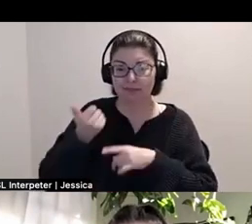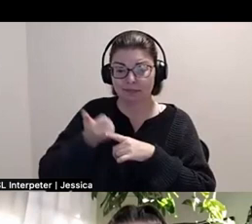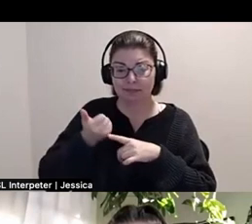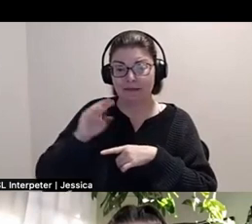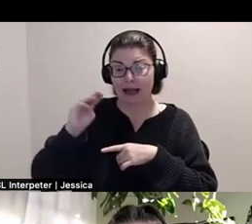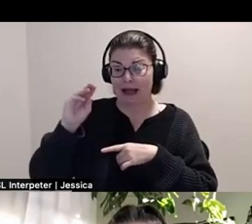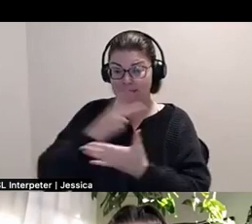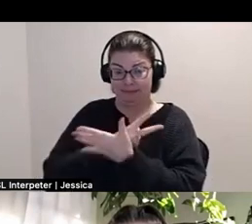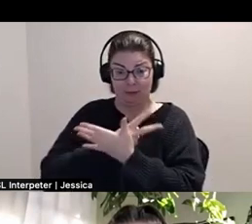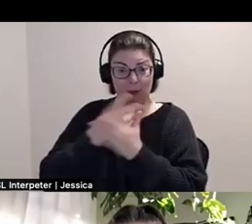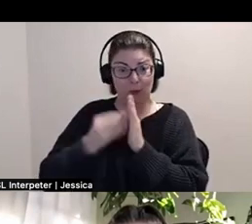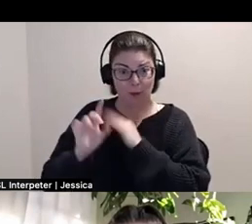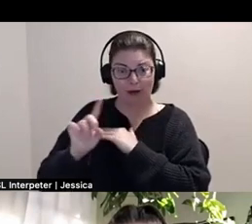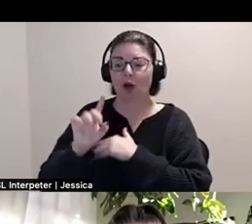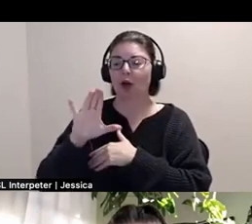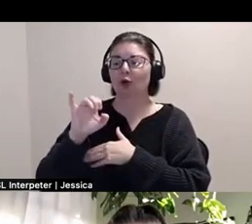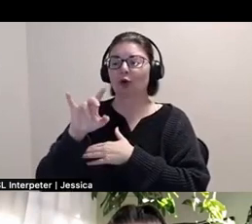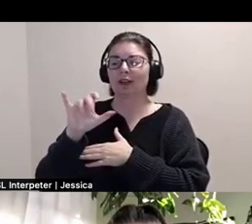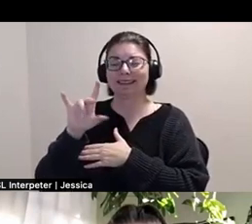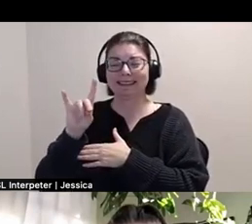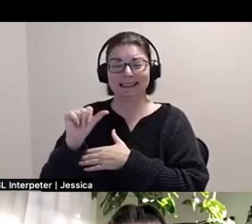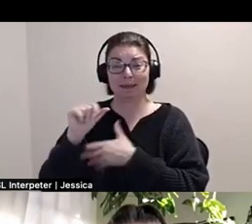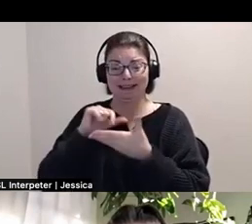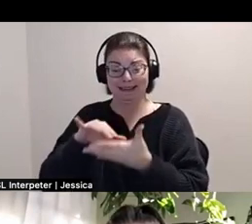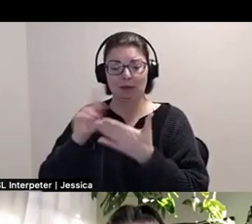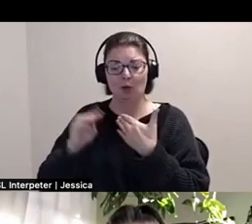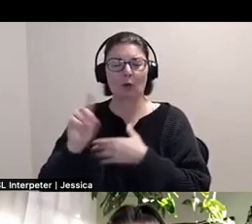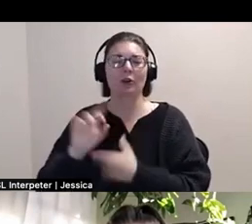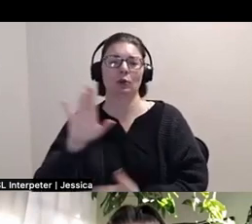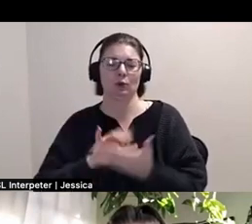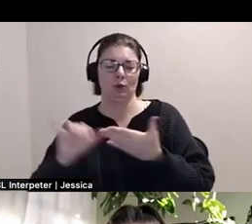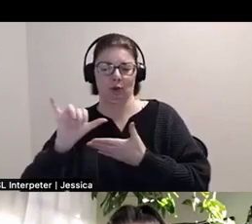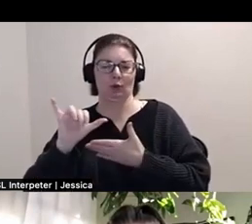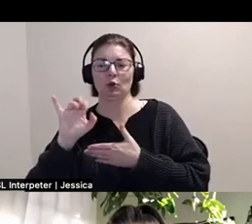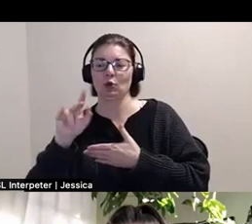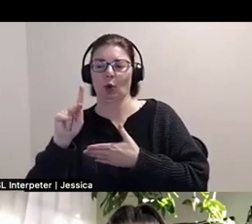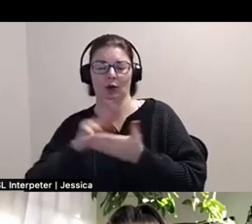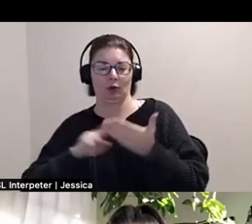in the Critical Disability Studies program at York University, where their research further explores the themes